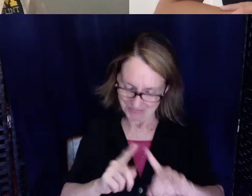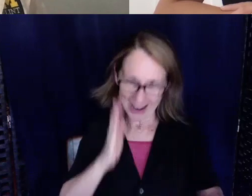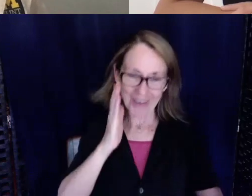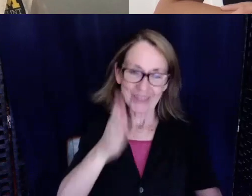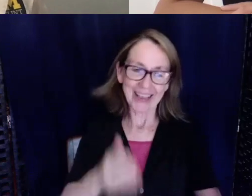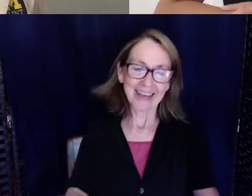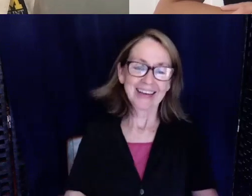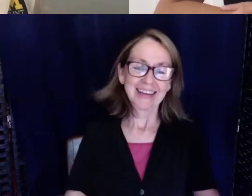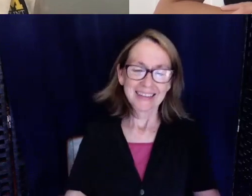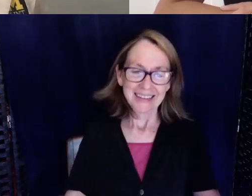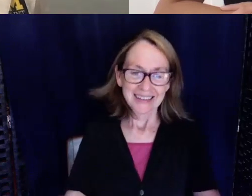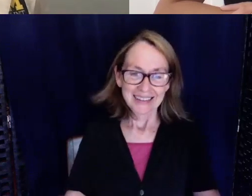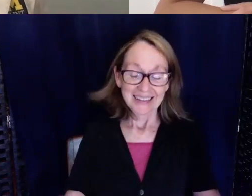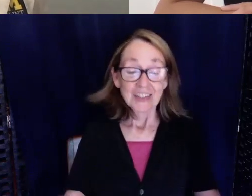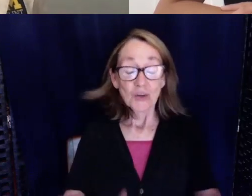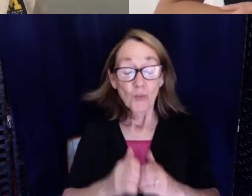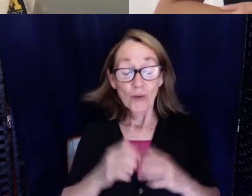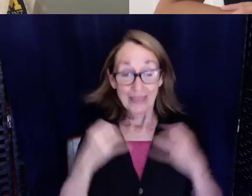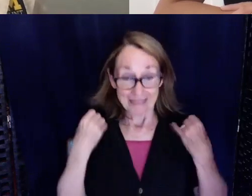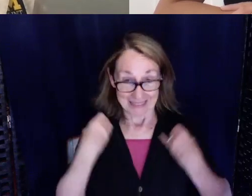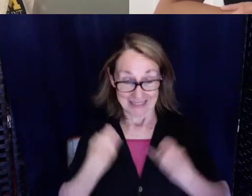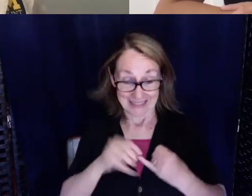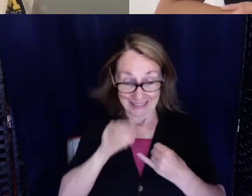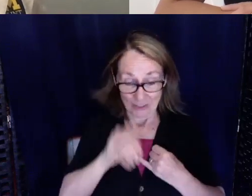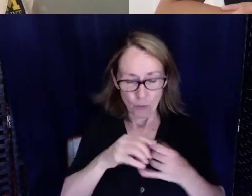So with the stethoscope we kind of have to play around with it and figure out what